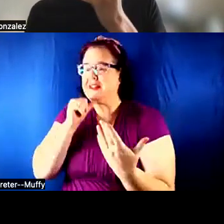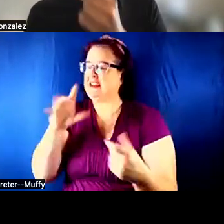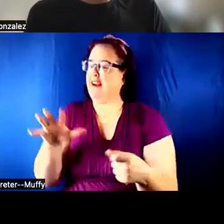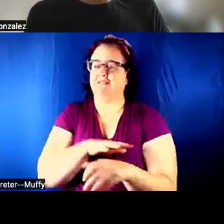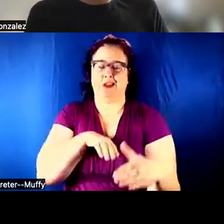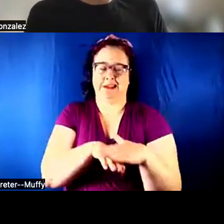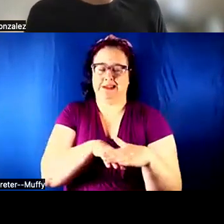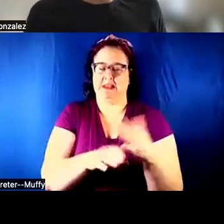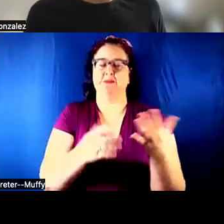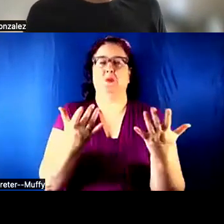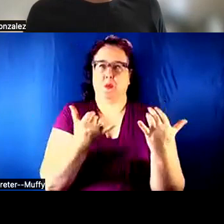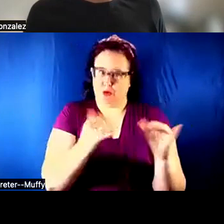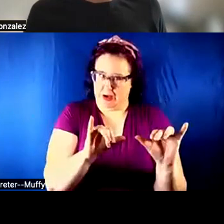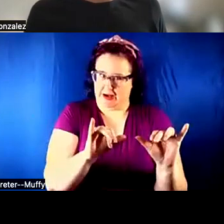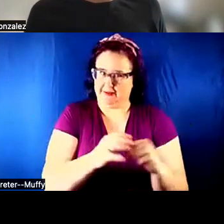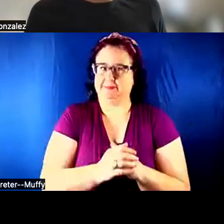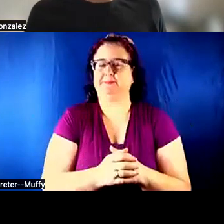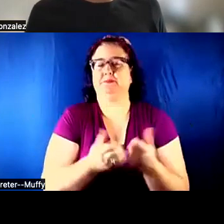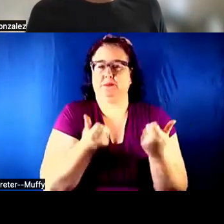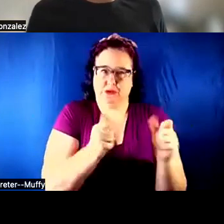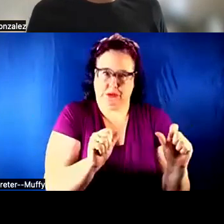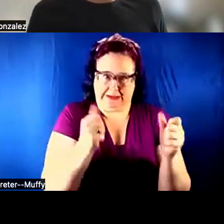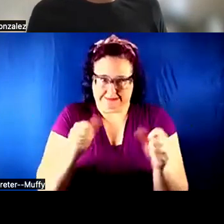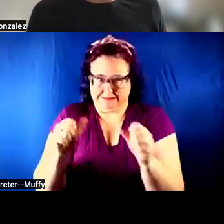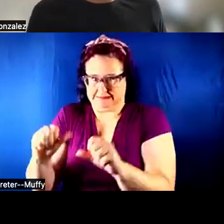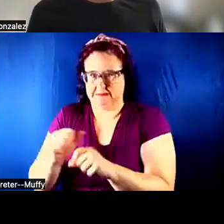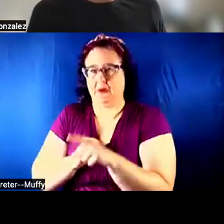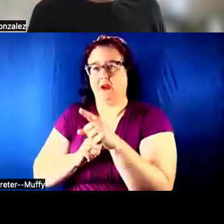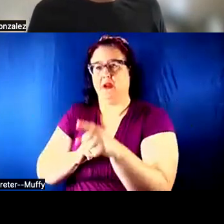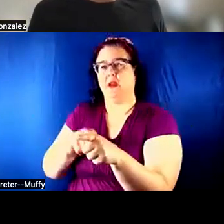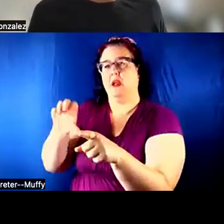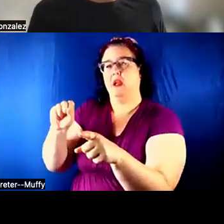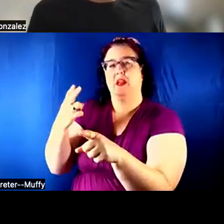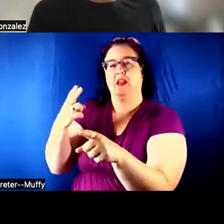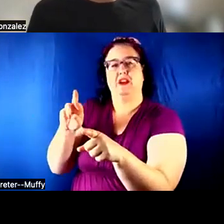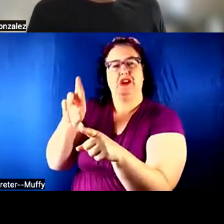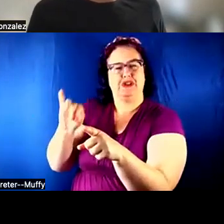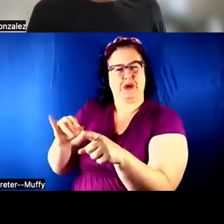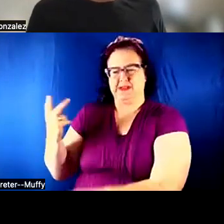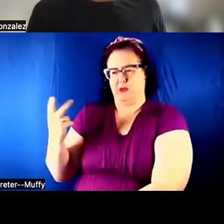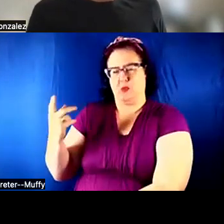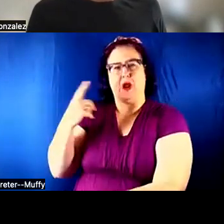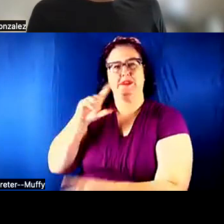YEAH, IN A PREVIOUS SET OF BREAKOUTS, I WAS MODERATING A BREAKOUT OF TURNING RESEARCH